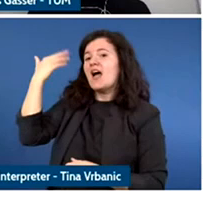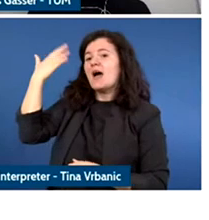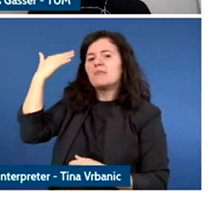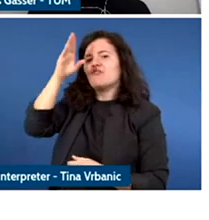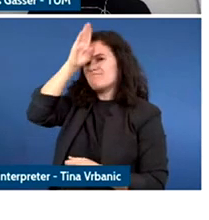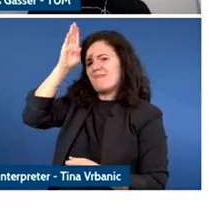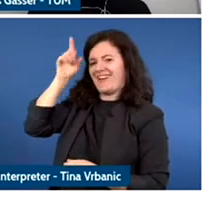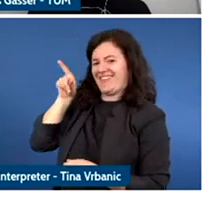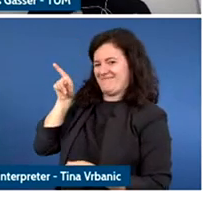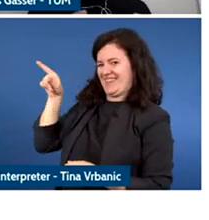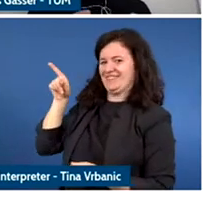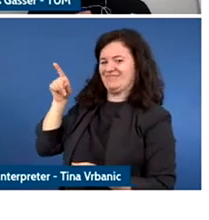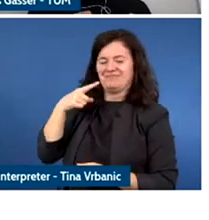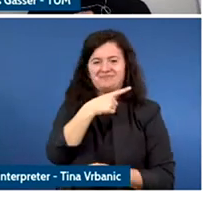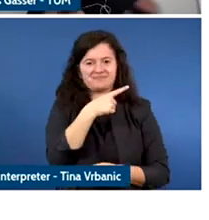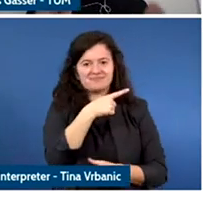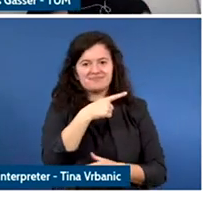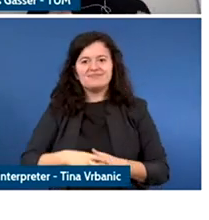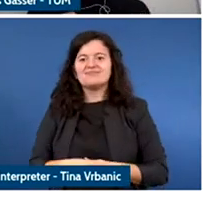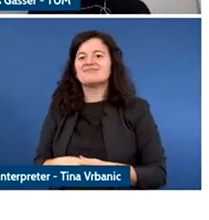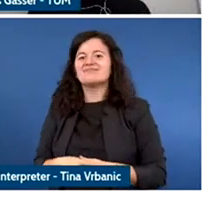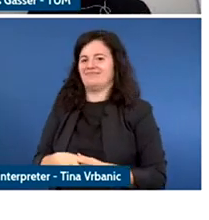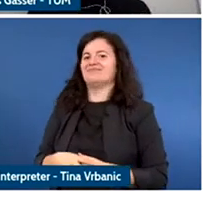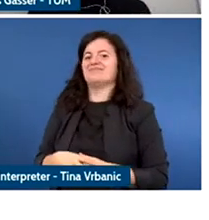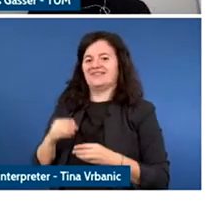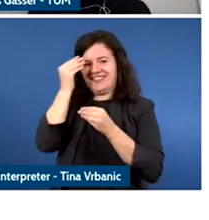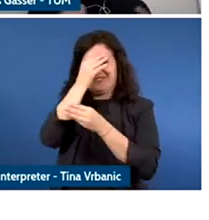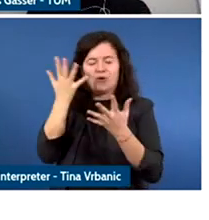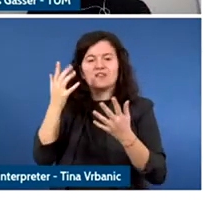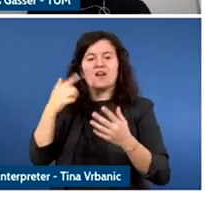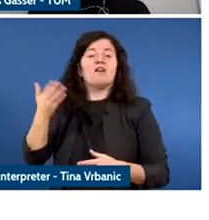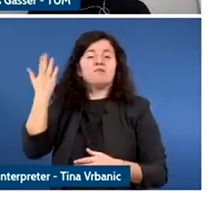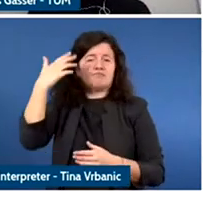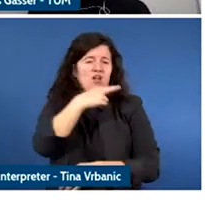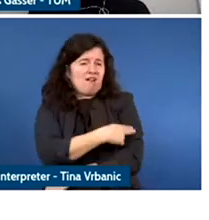academic home we worked in a clinical setting in a policy clinical